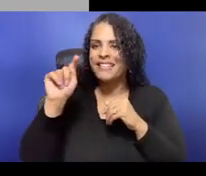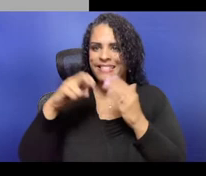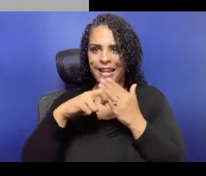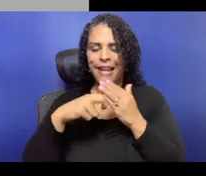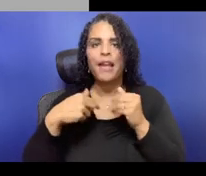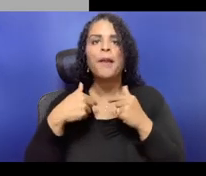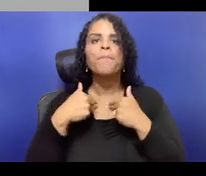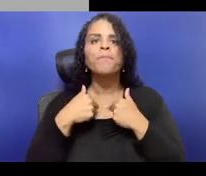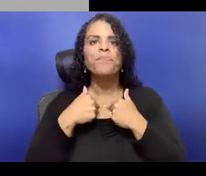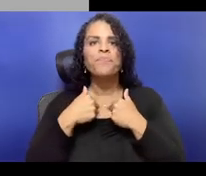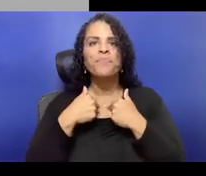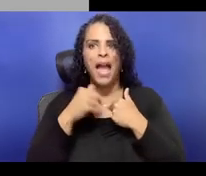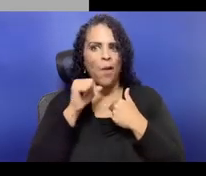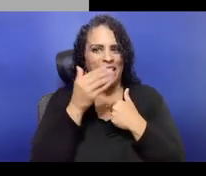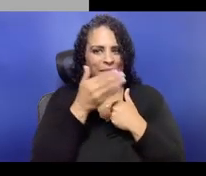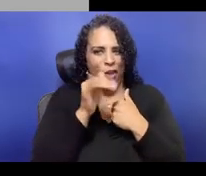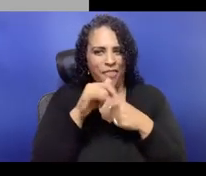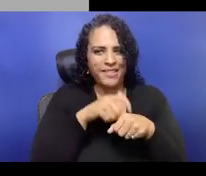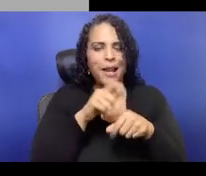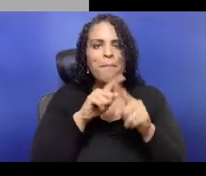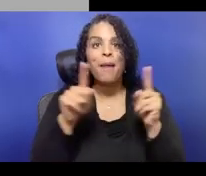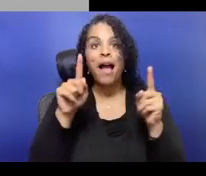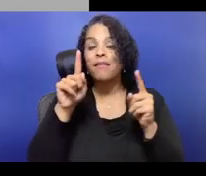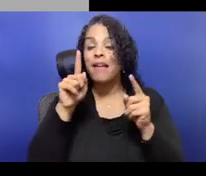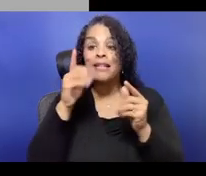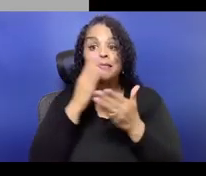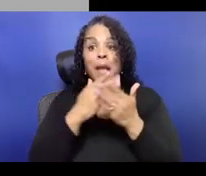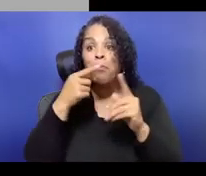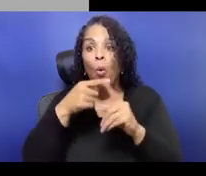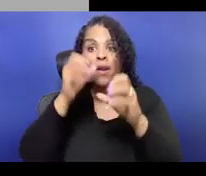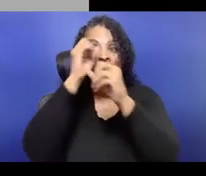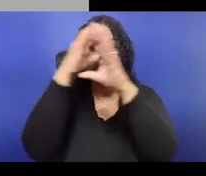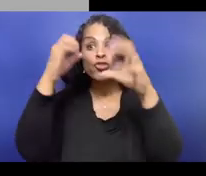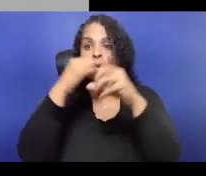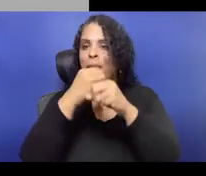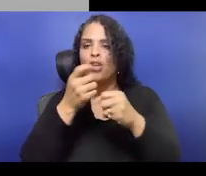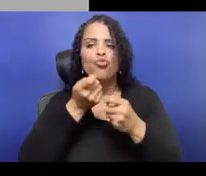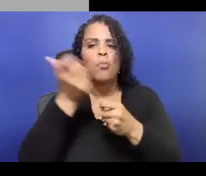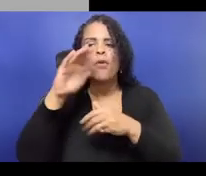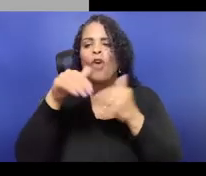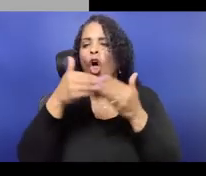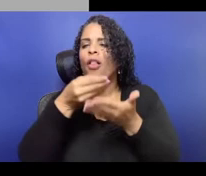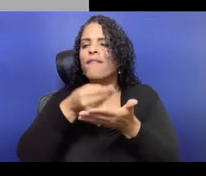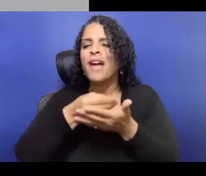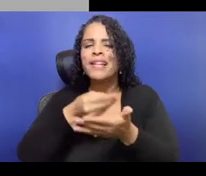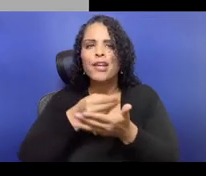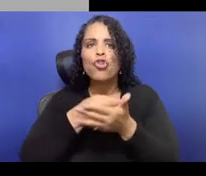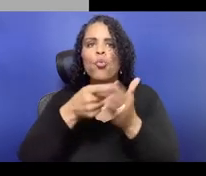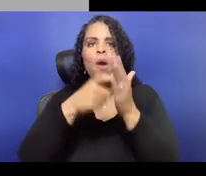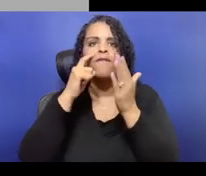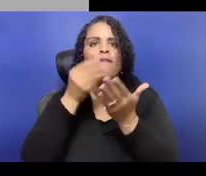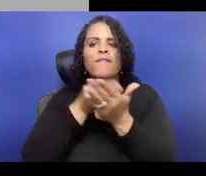you're probably not gonna end up with, hopefully not, with a CEO who's being paid 400 times,